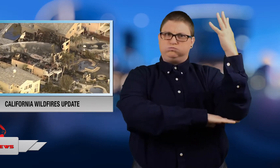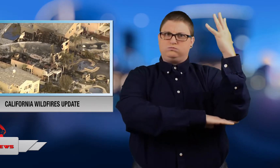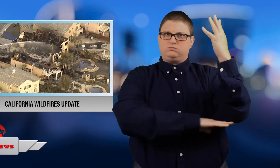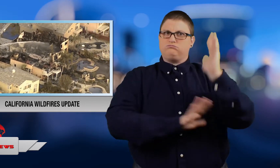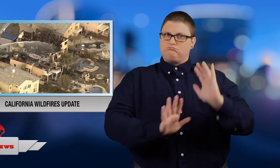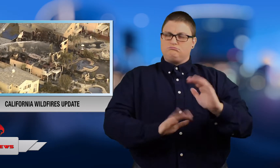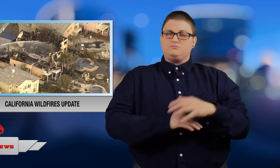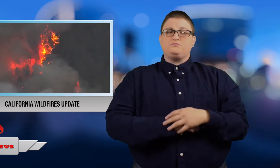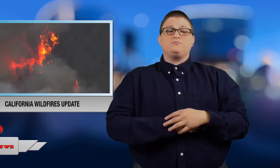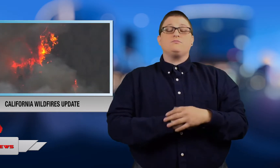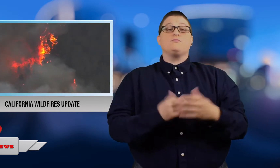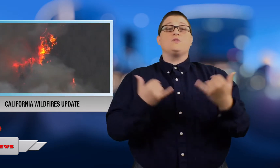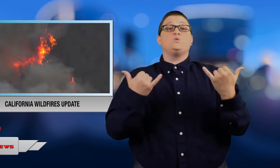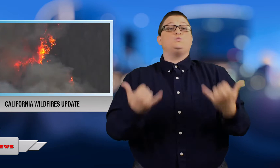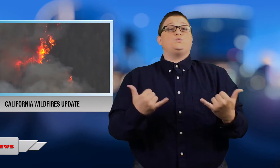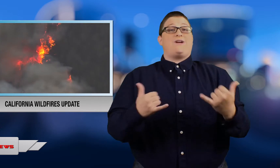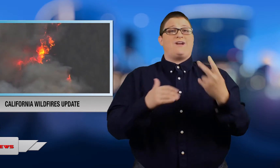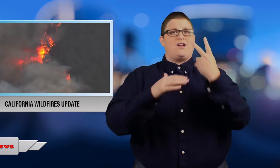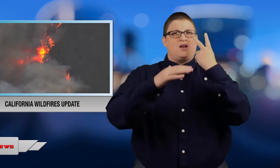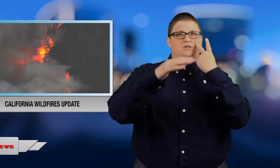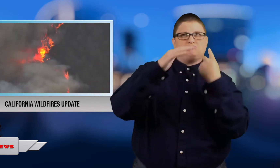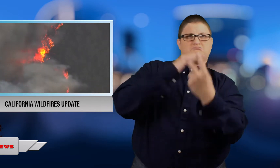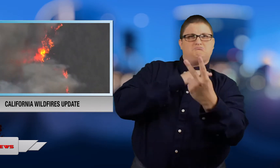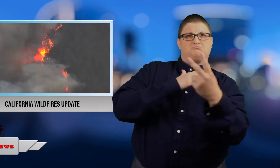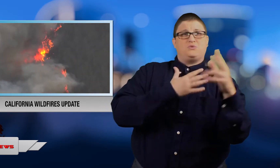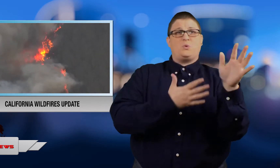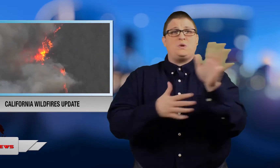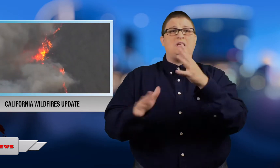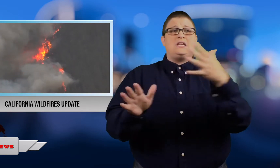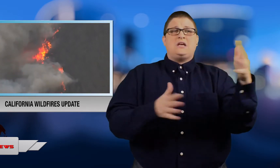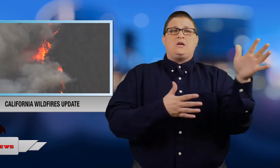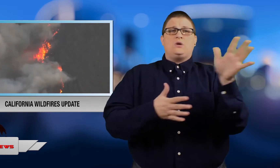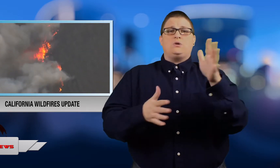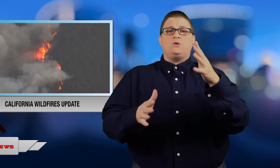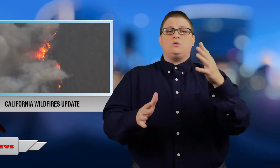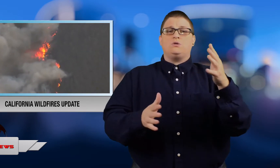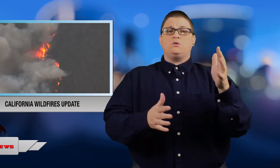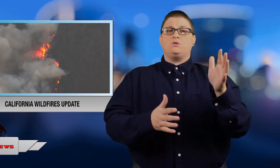Today winds are expected to ease up